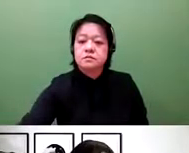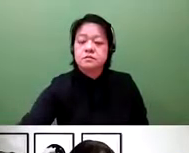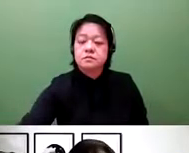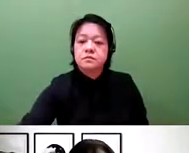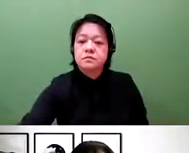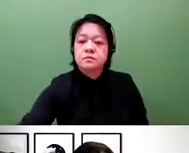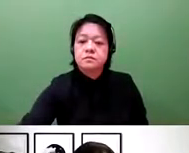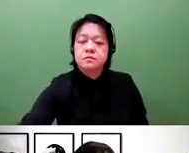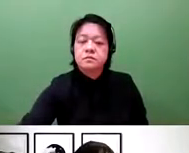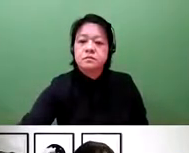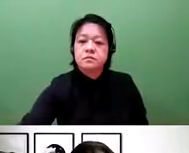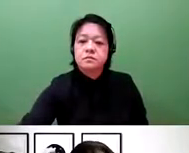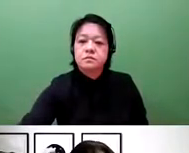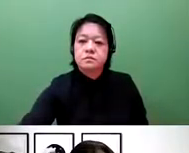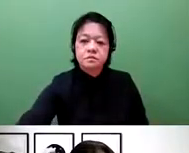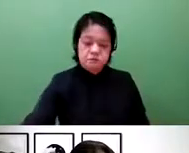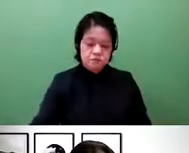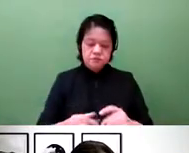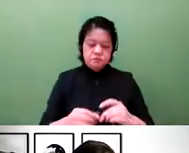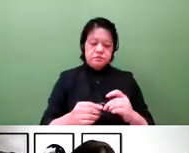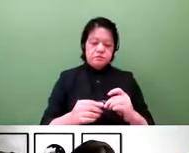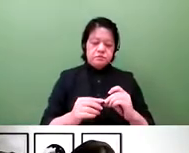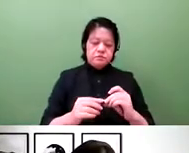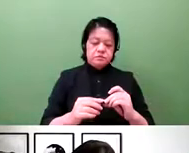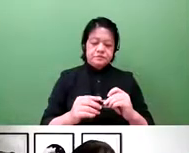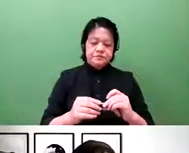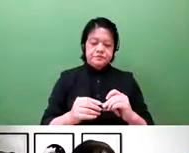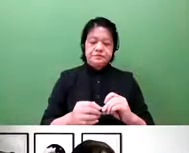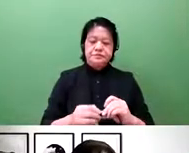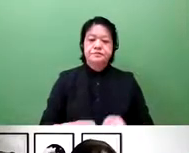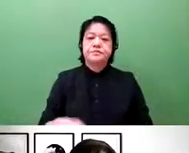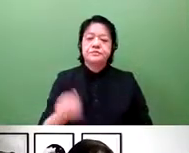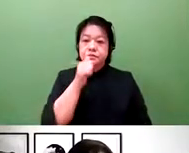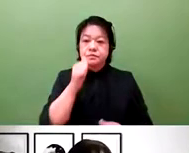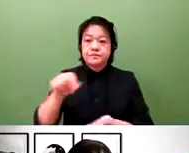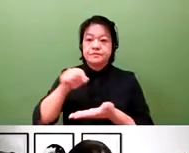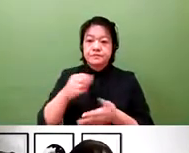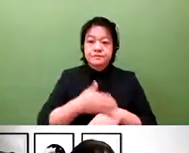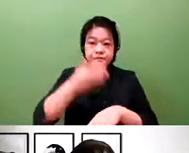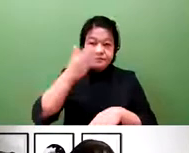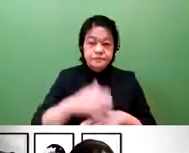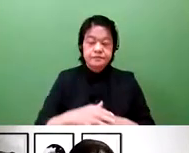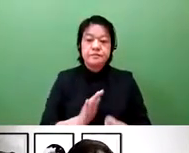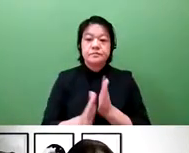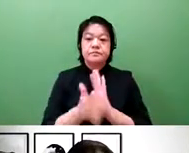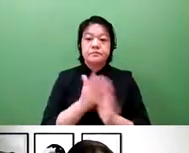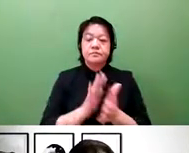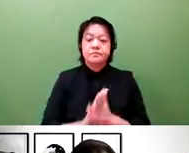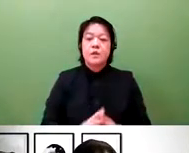Please kindly project my slide. Thank you very much for the kind of introduction.